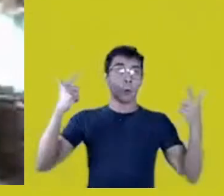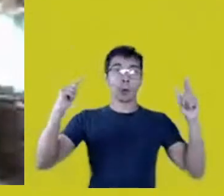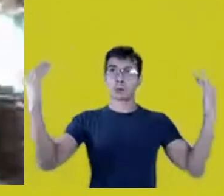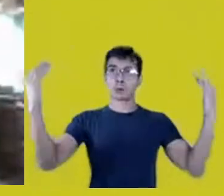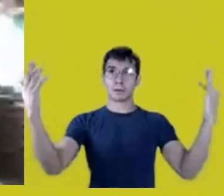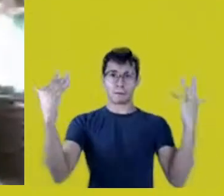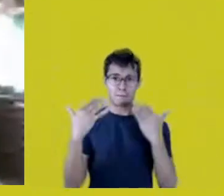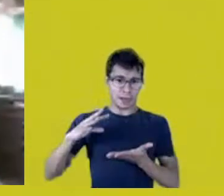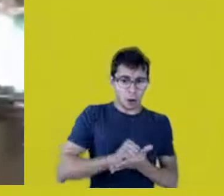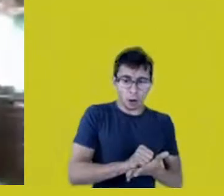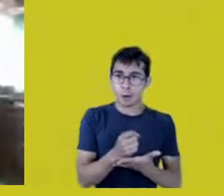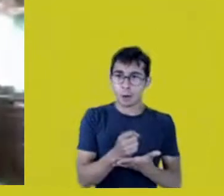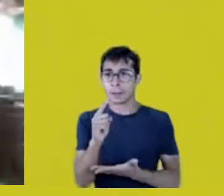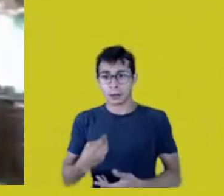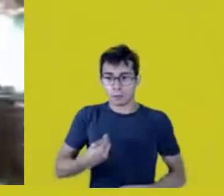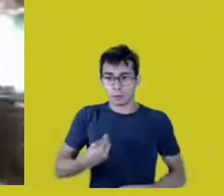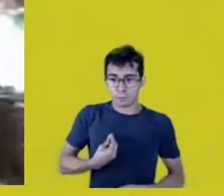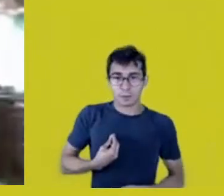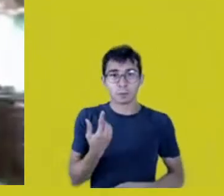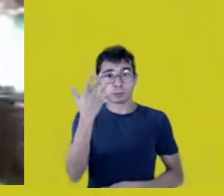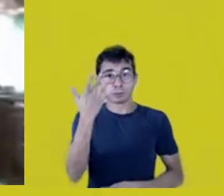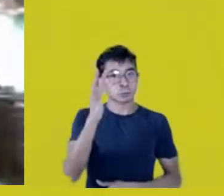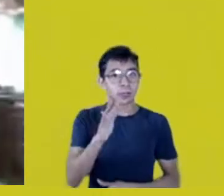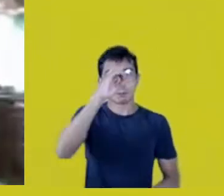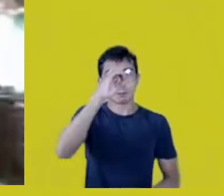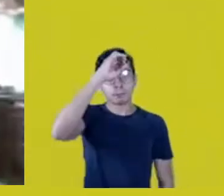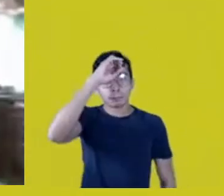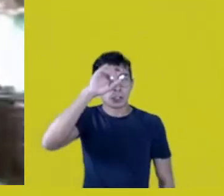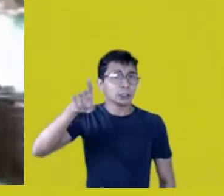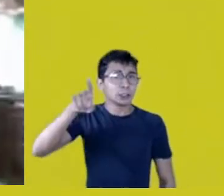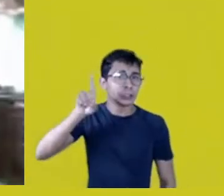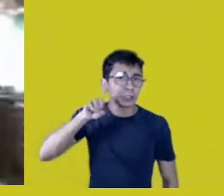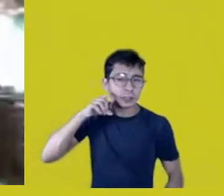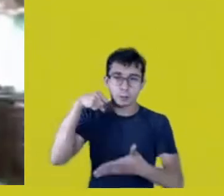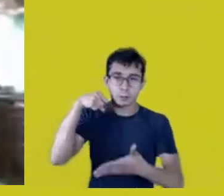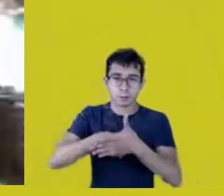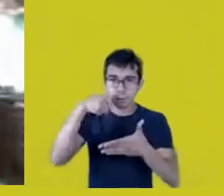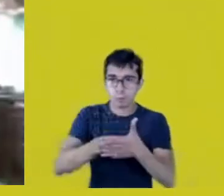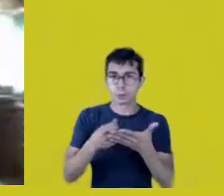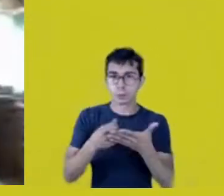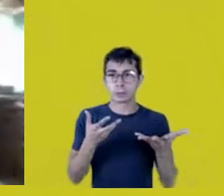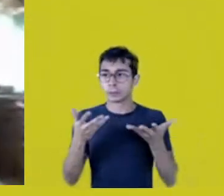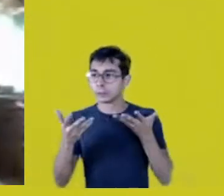we don’t know. We are in constant struggle, in constant...